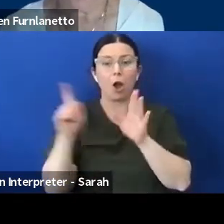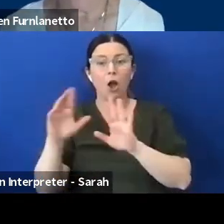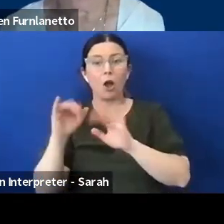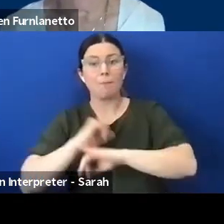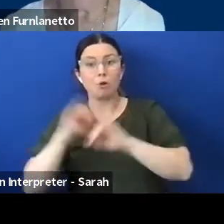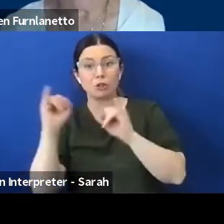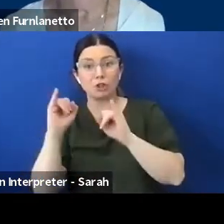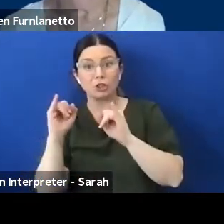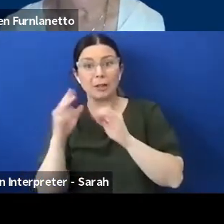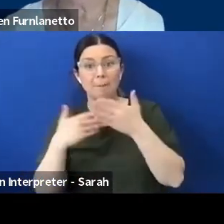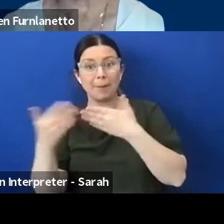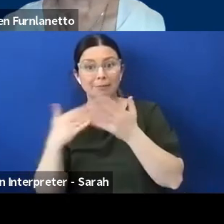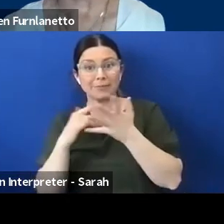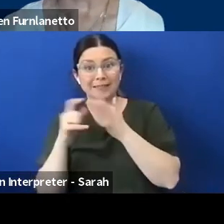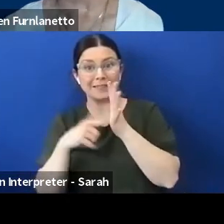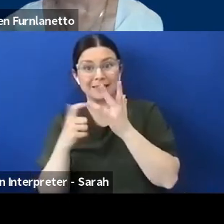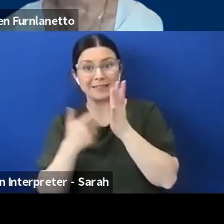that would increase accessibility for you?